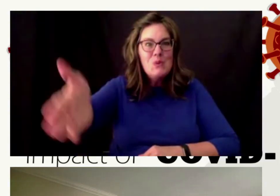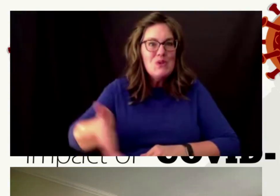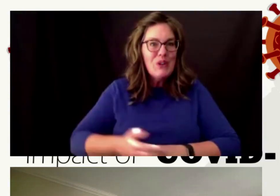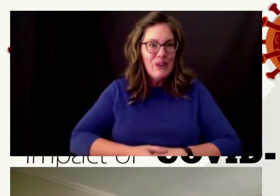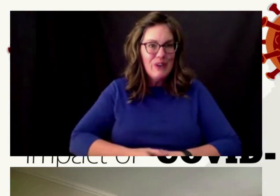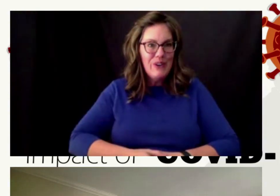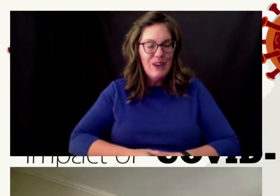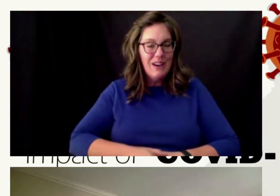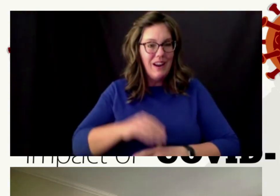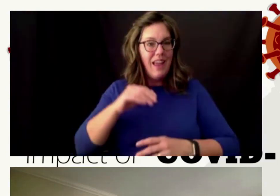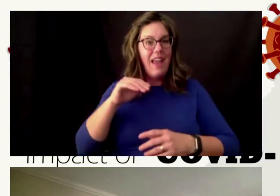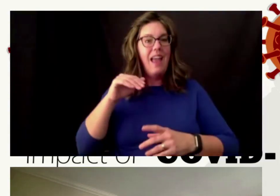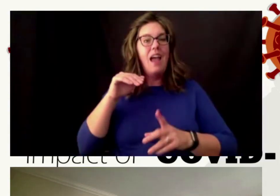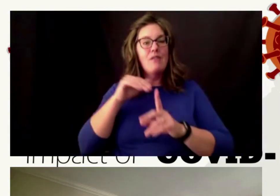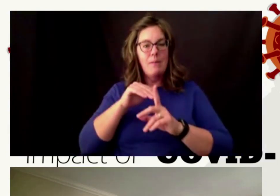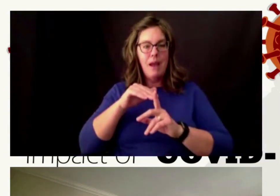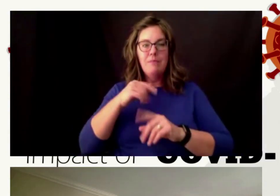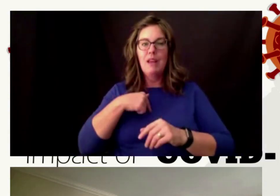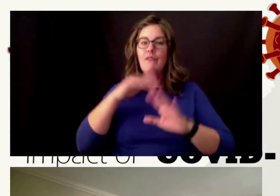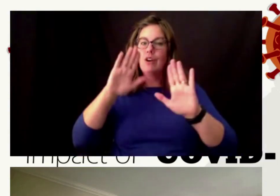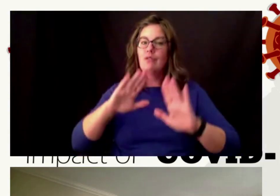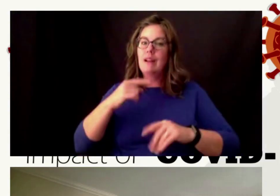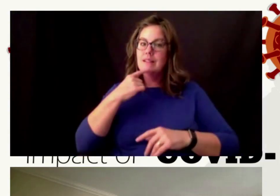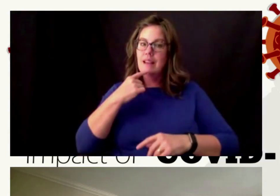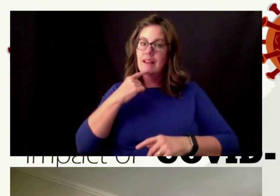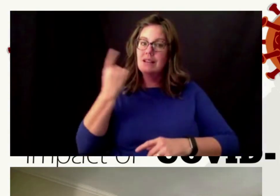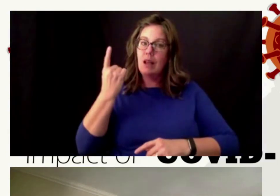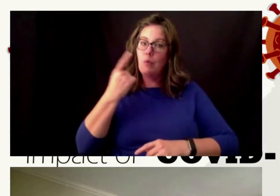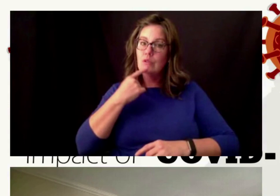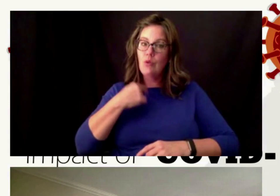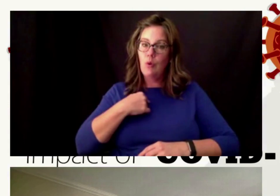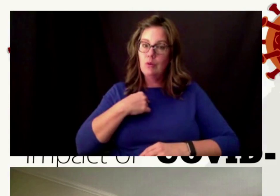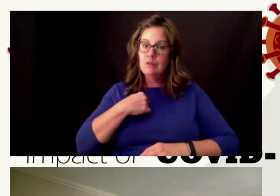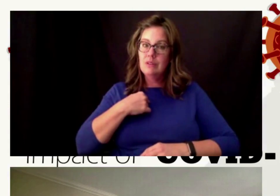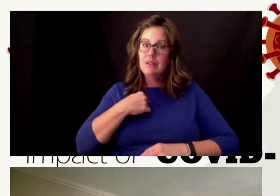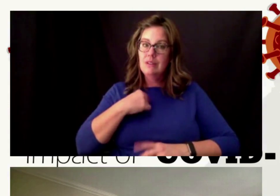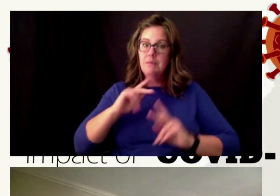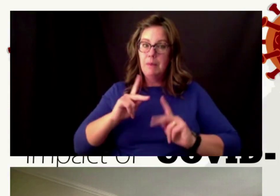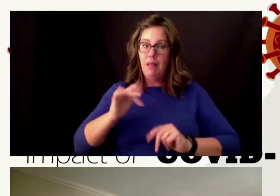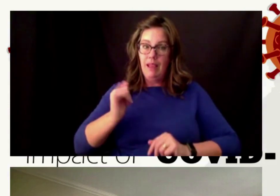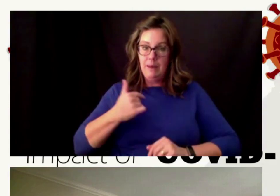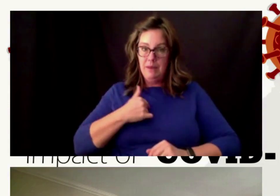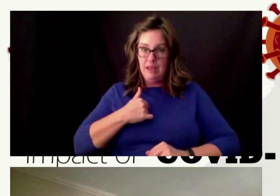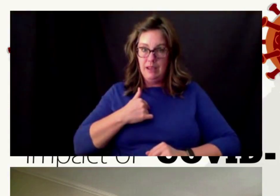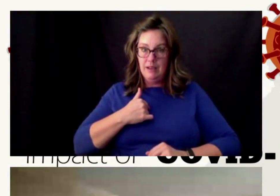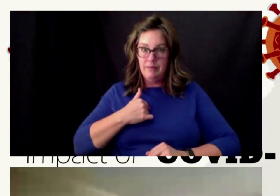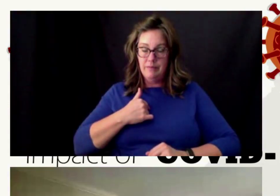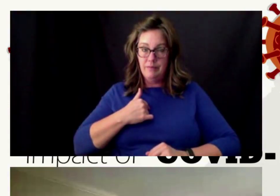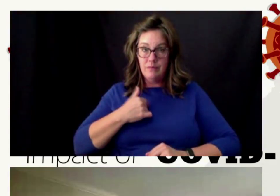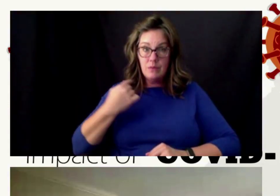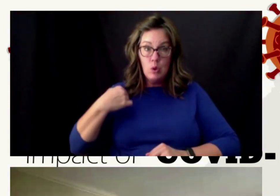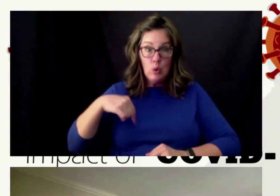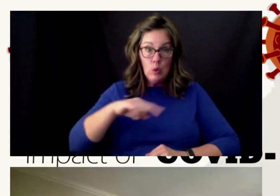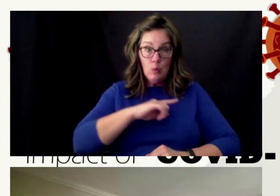of a great saying that i once heard when someone told folks like me we are someone's ancestors and